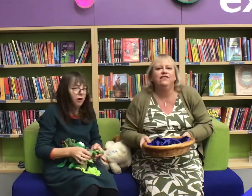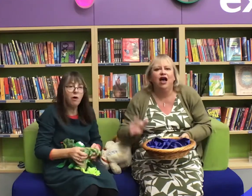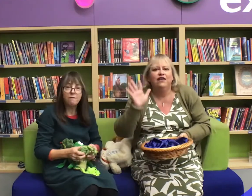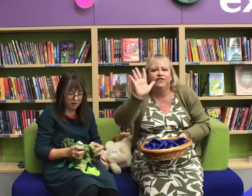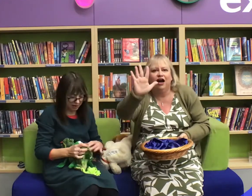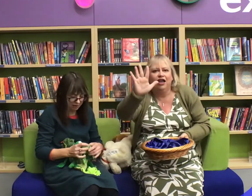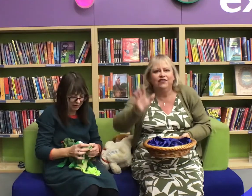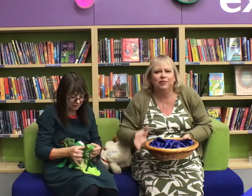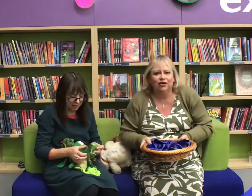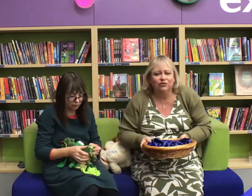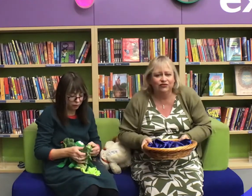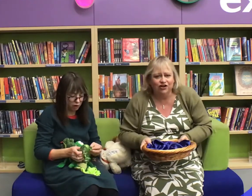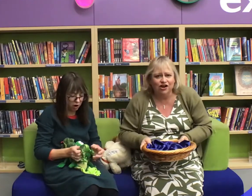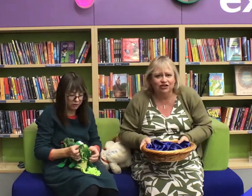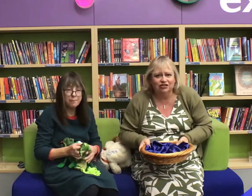Five speckled frogs.